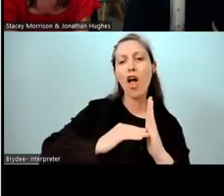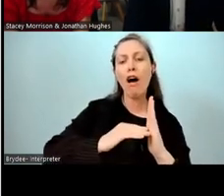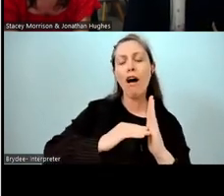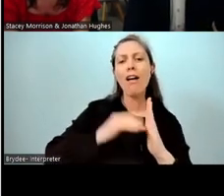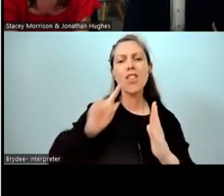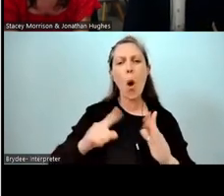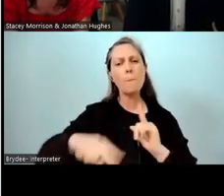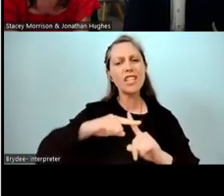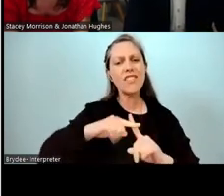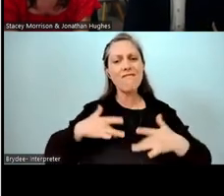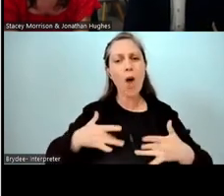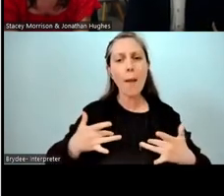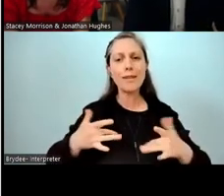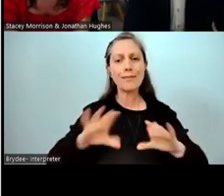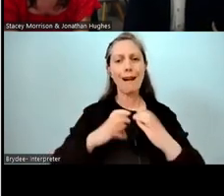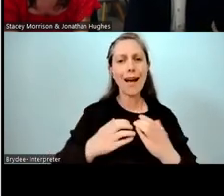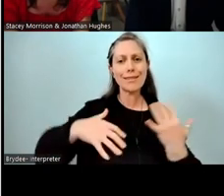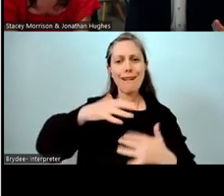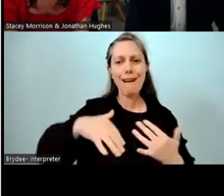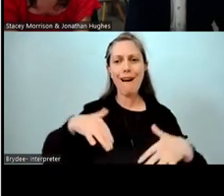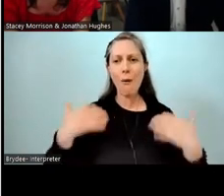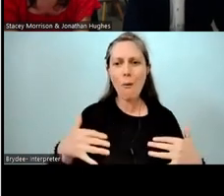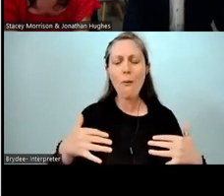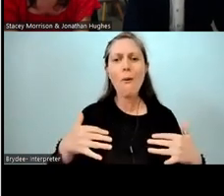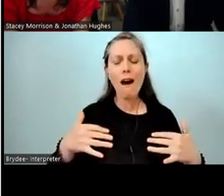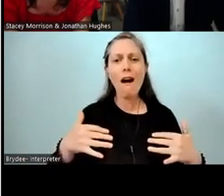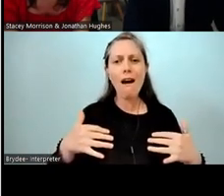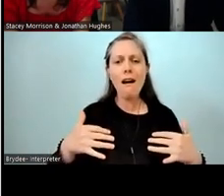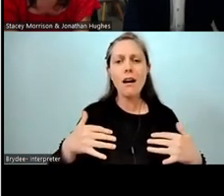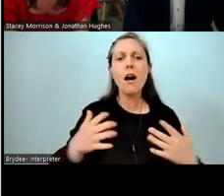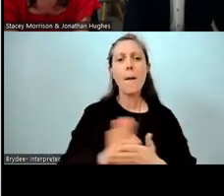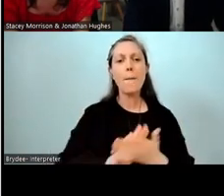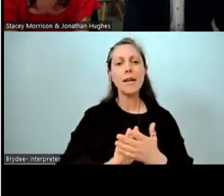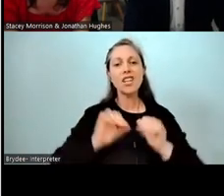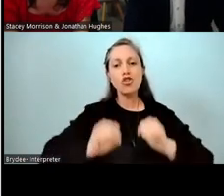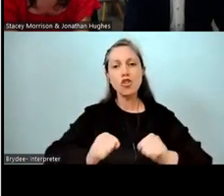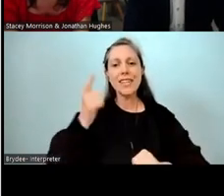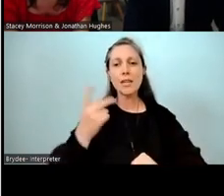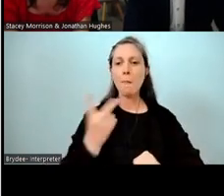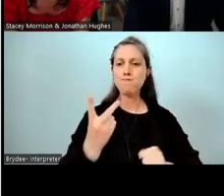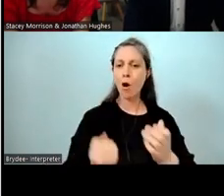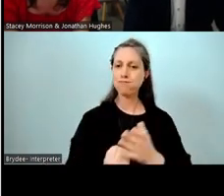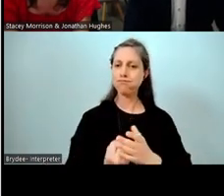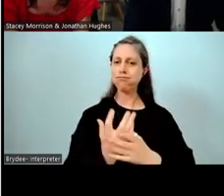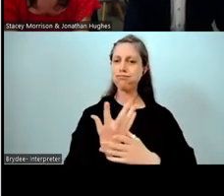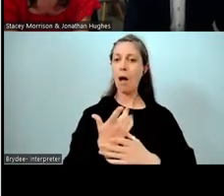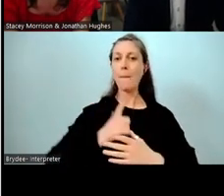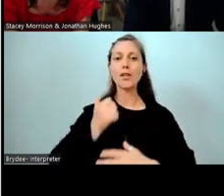they were bringing to to the classes. And it was amazing how students and teachers could grow by just having our Māori medium kids in their classes.